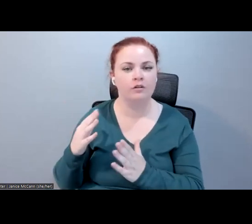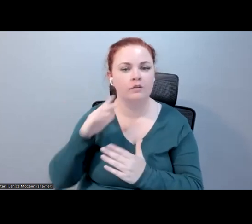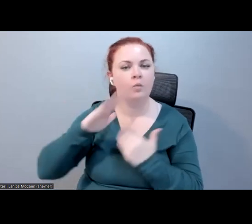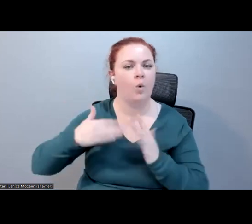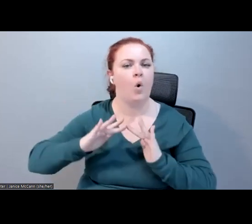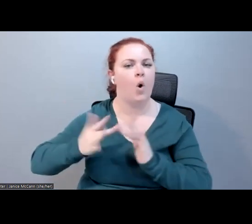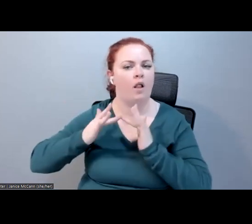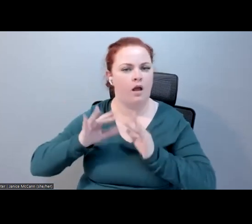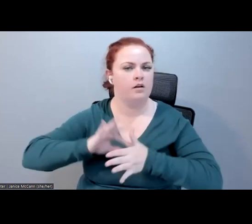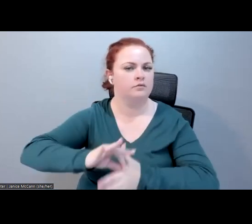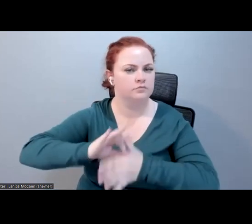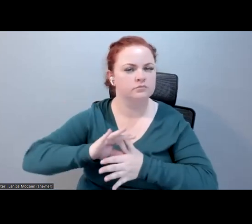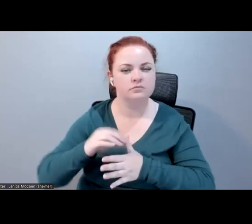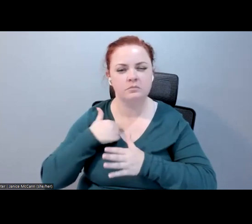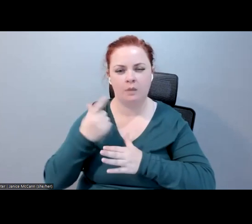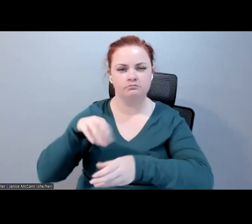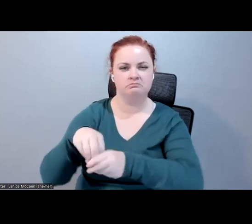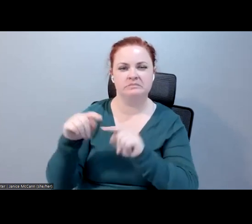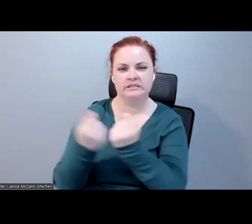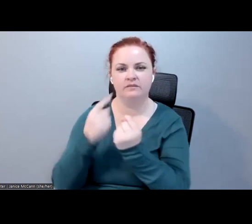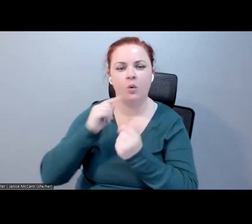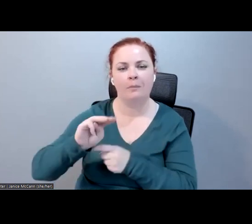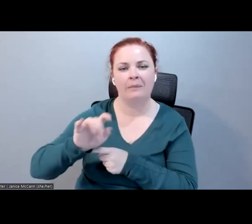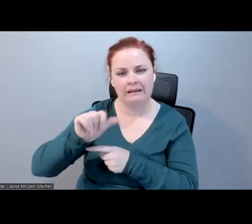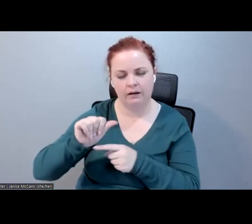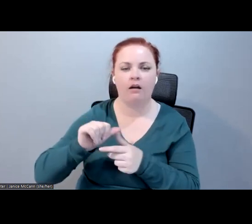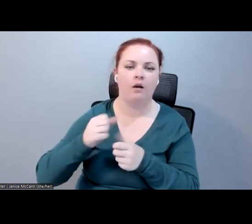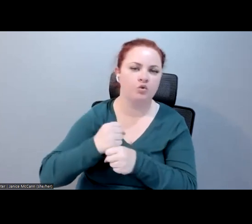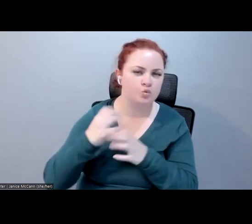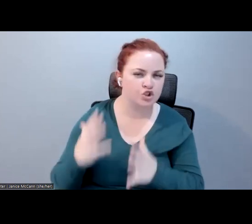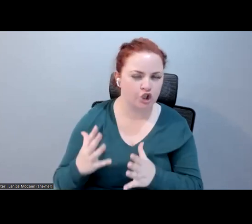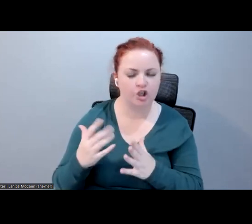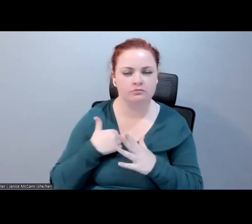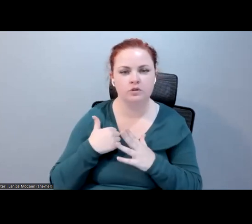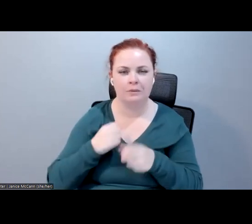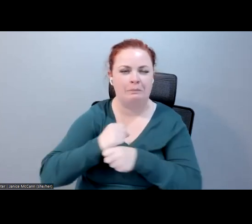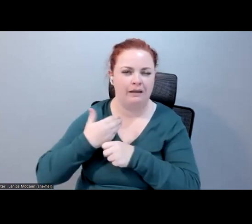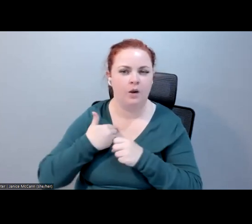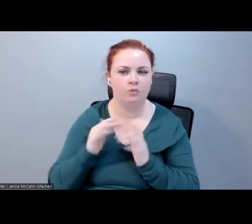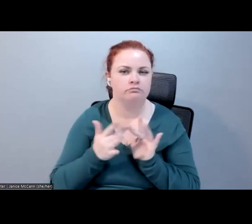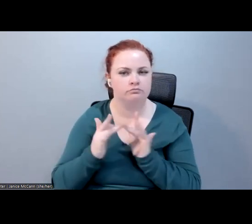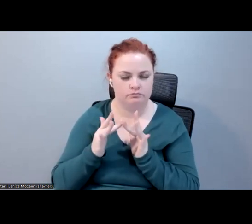media producers, designers, and things like that. And we worked